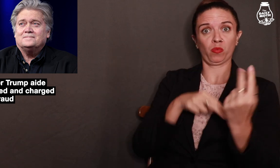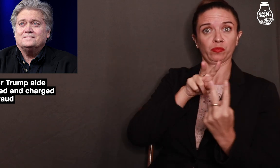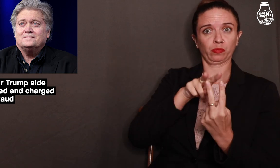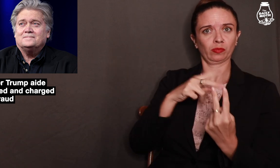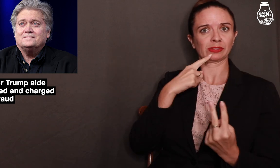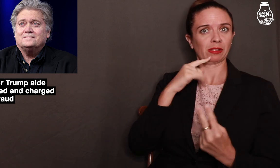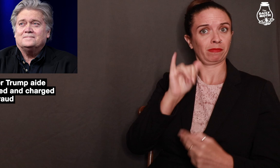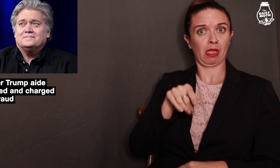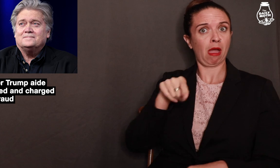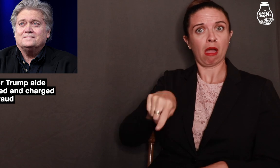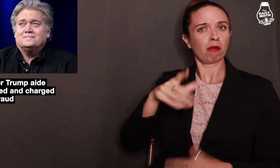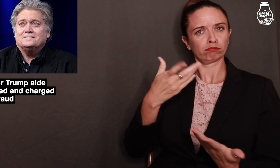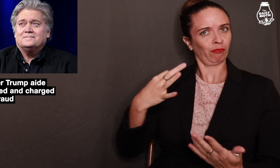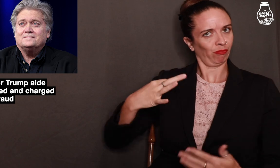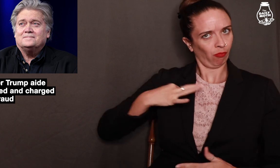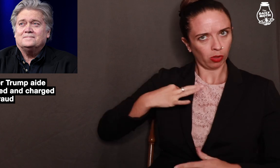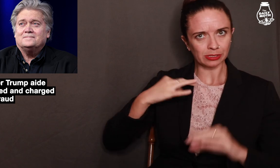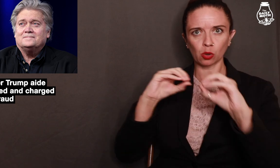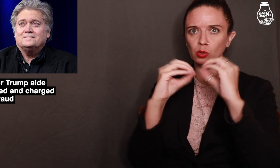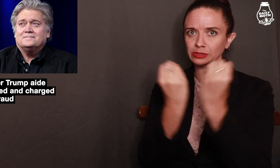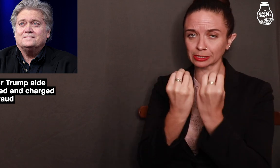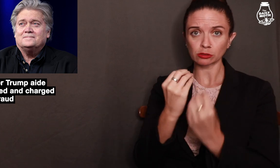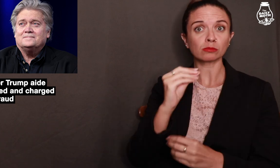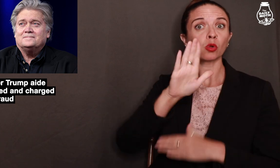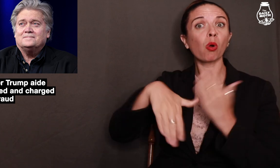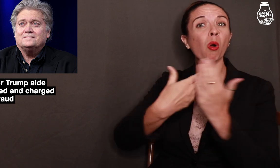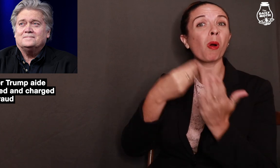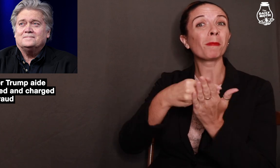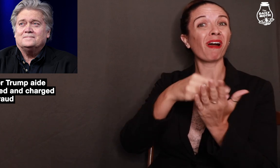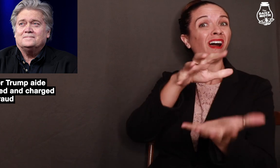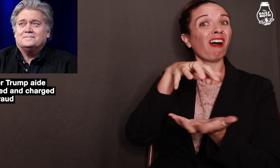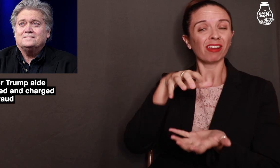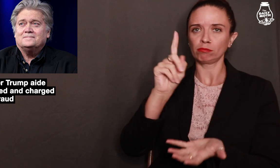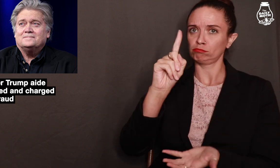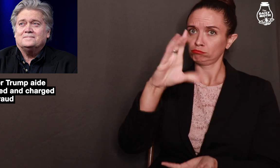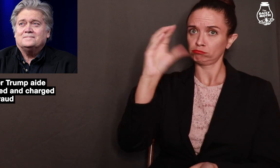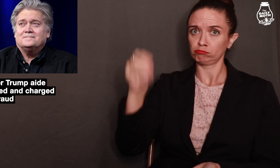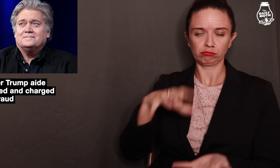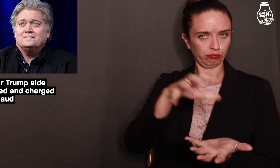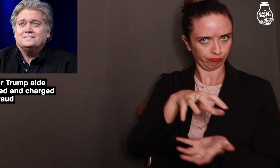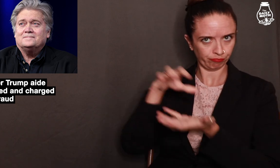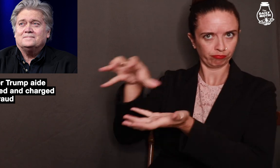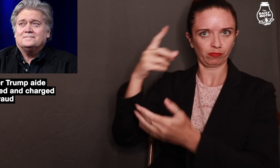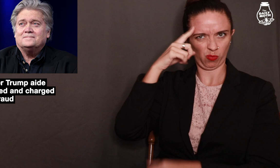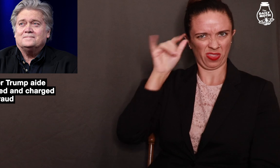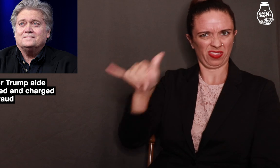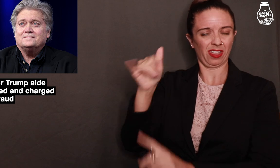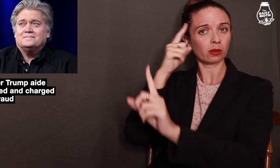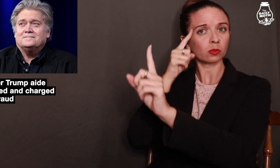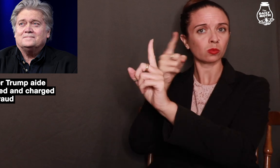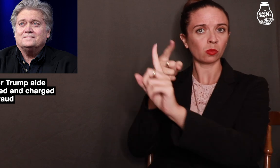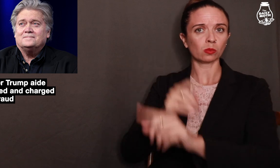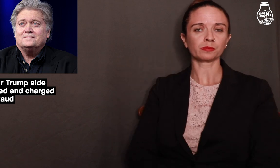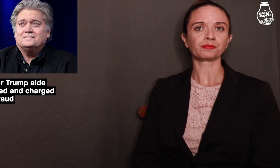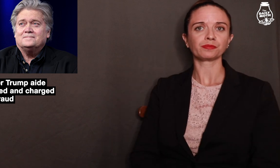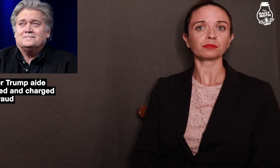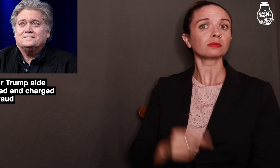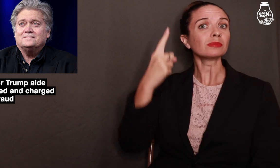Both of them said that they were a "volunteer organization" and 100% of the money would go to that goal.